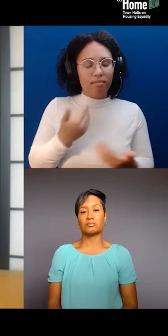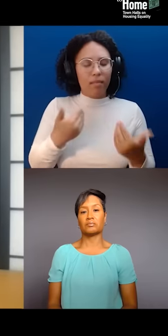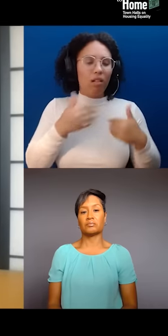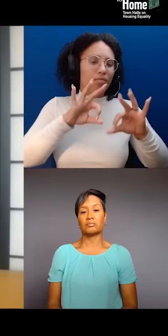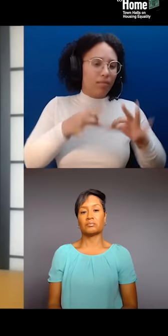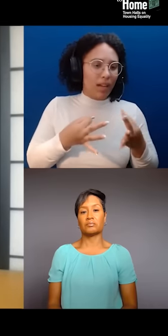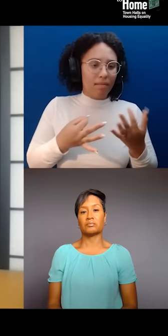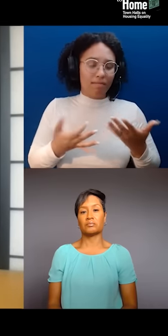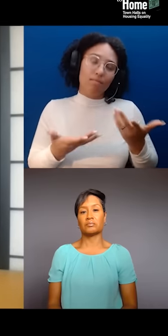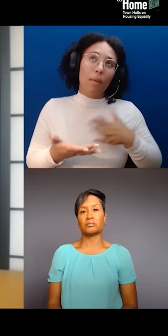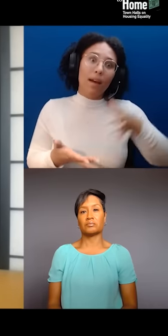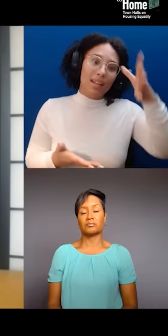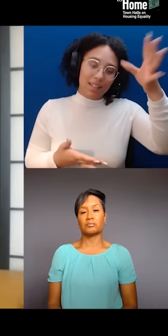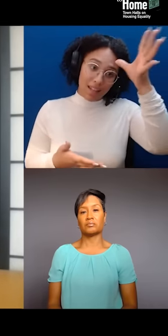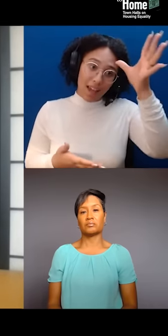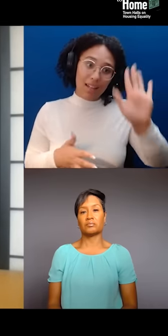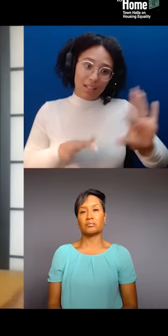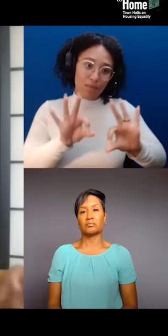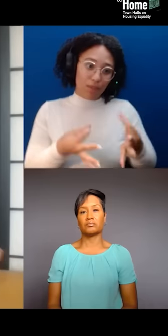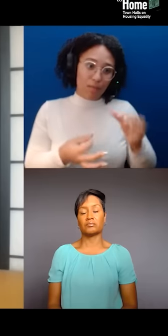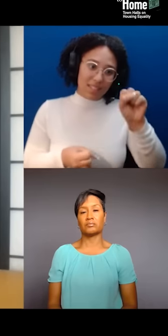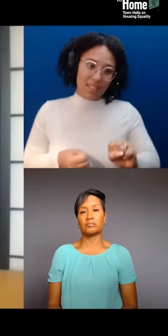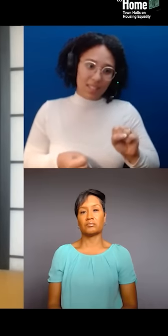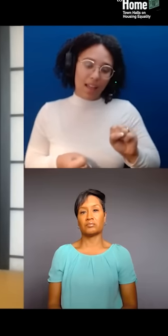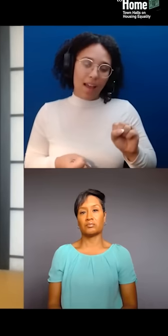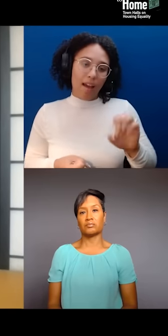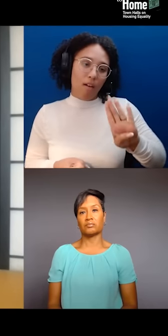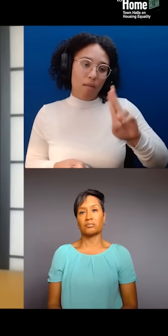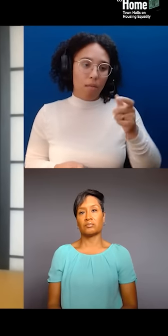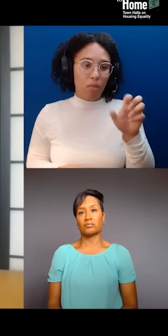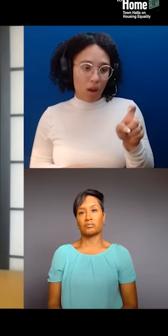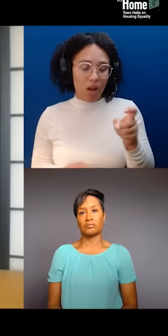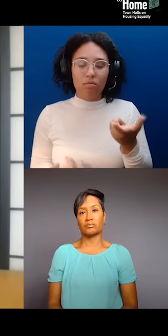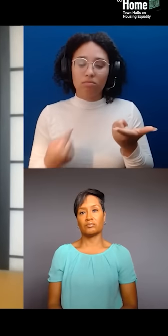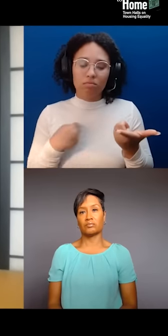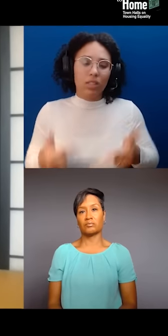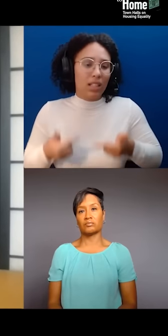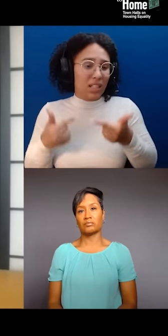where I was also raised. I've lived in Brooklyn. I've lived in Queens. And seeing my communities,